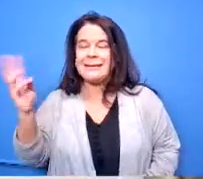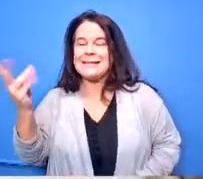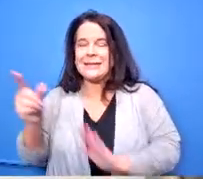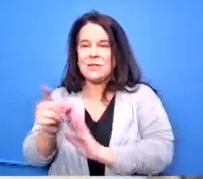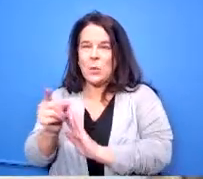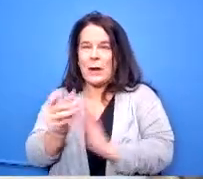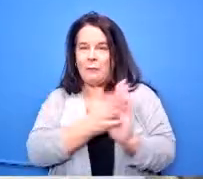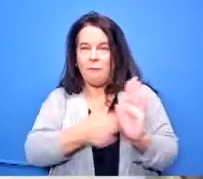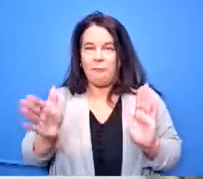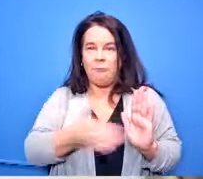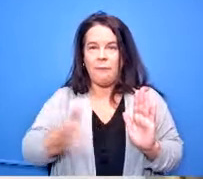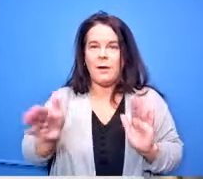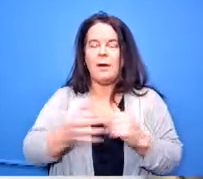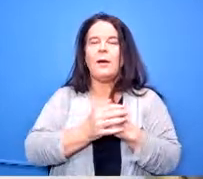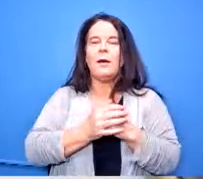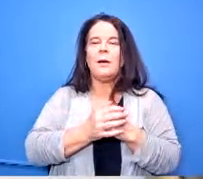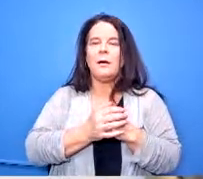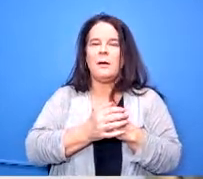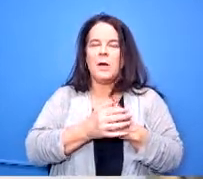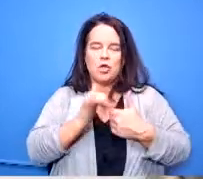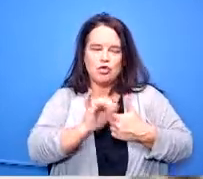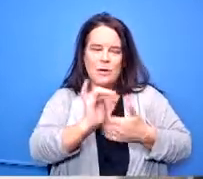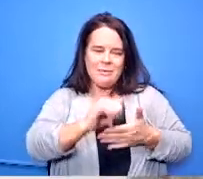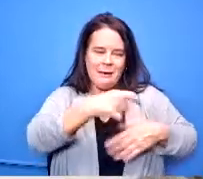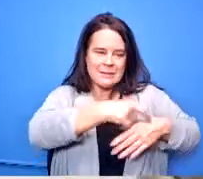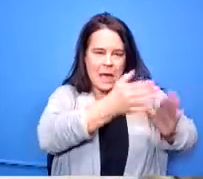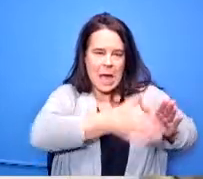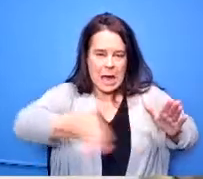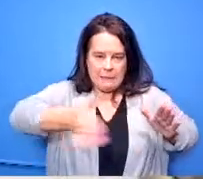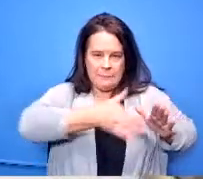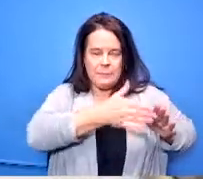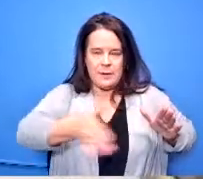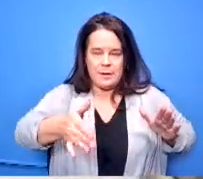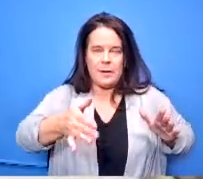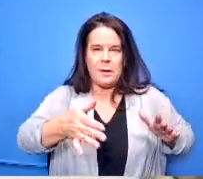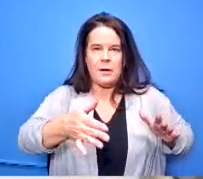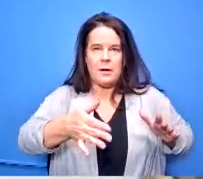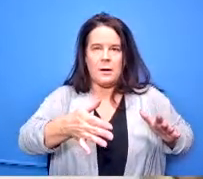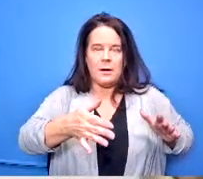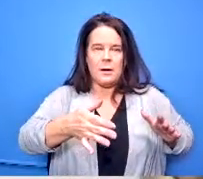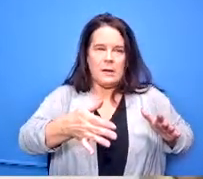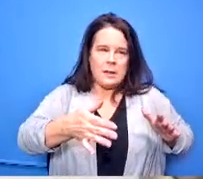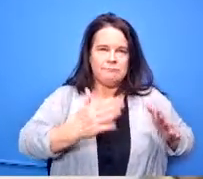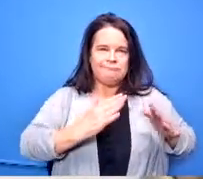um throughout the time and as as that year went by we ended up with covid so we weren't able to fully